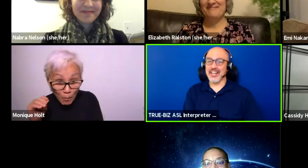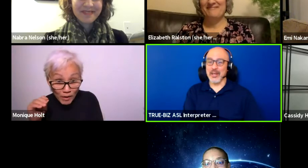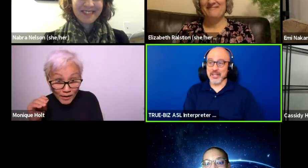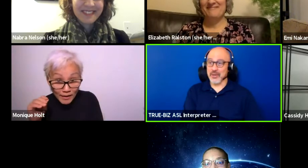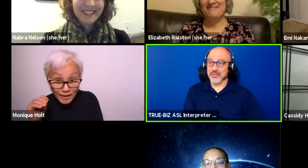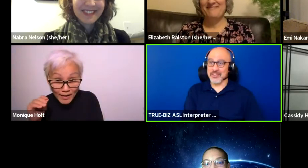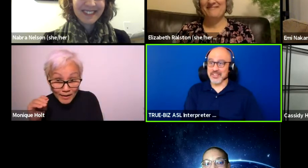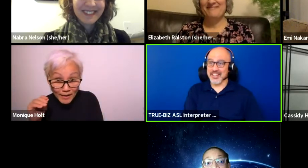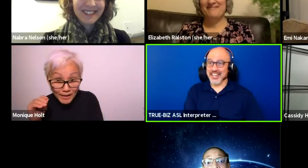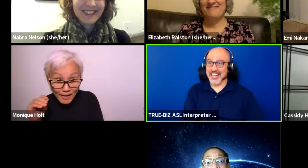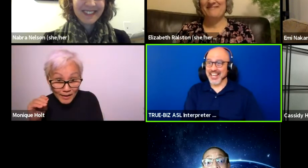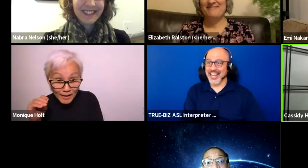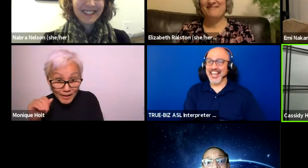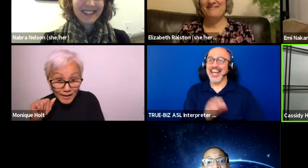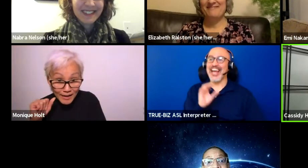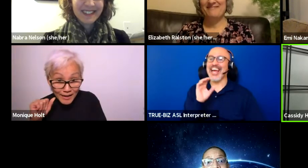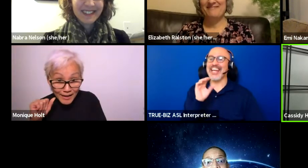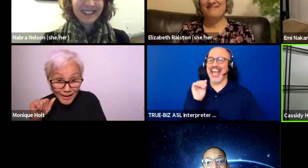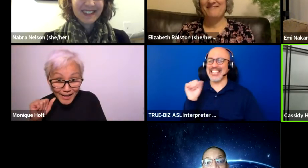Kameko? I can go.